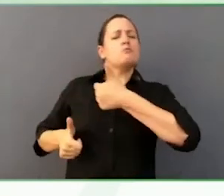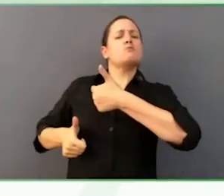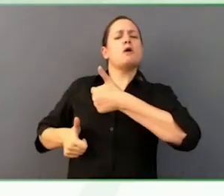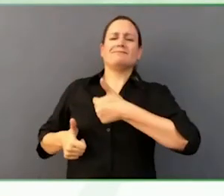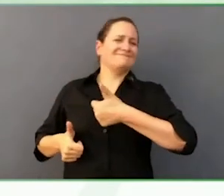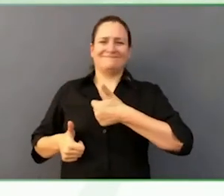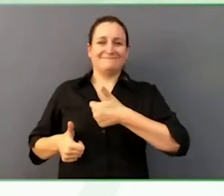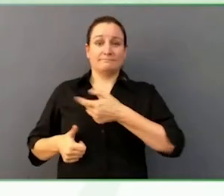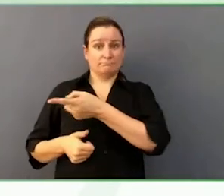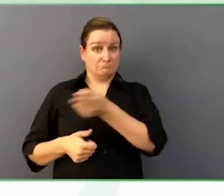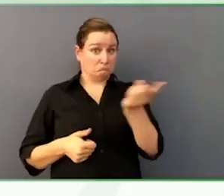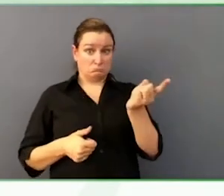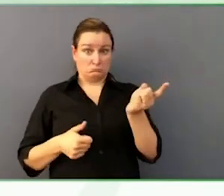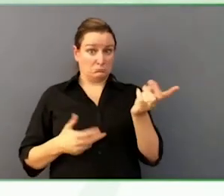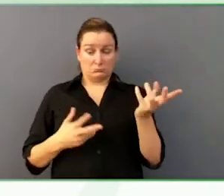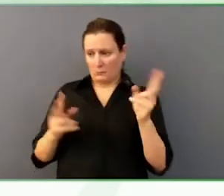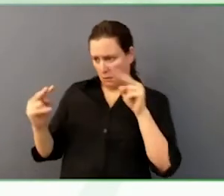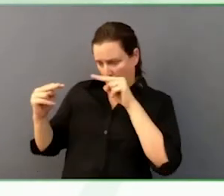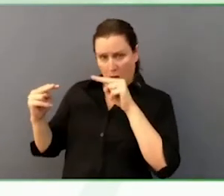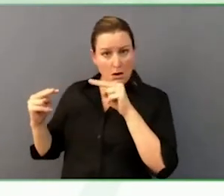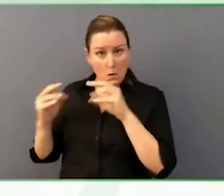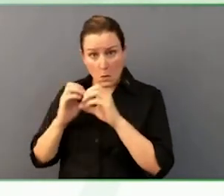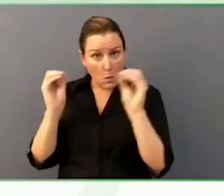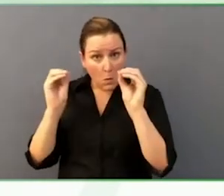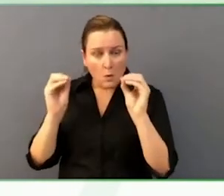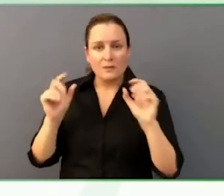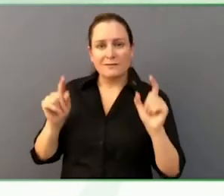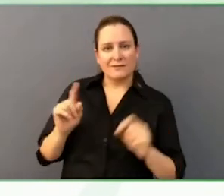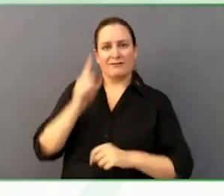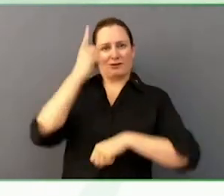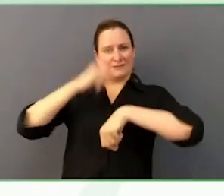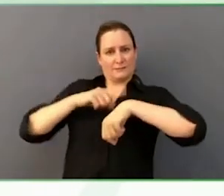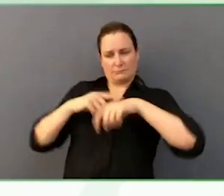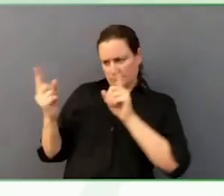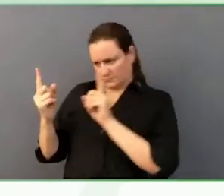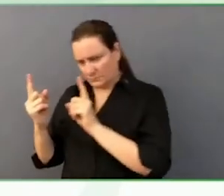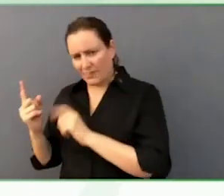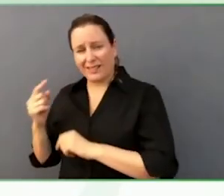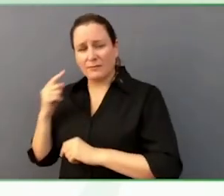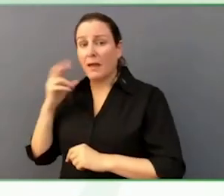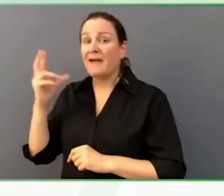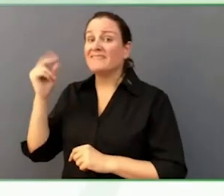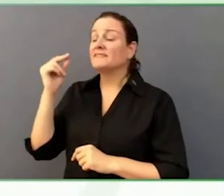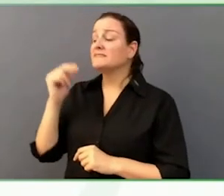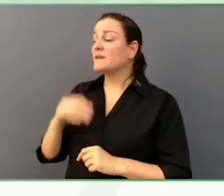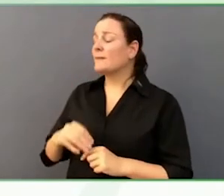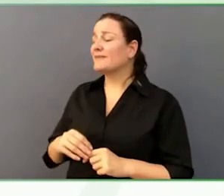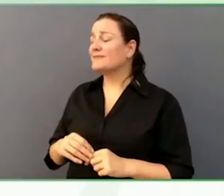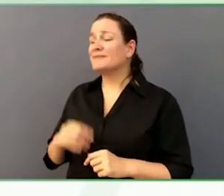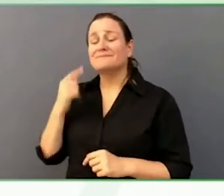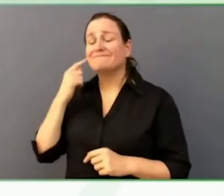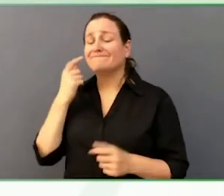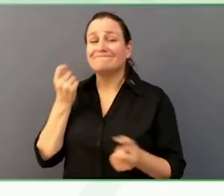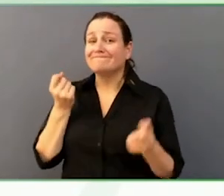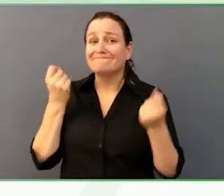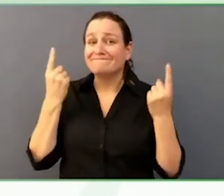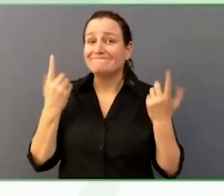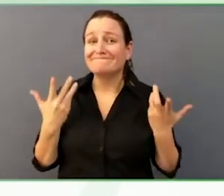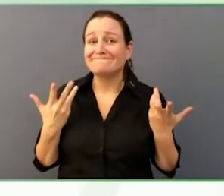the context of his life, you can understand a lot, actually. With very limited speech that he has.